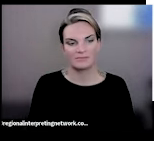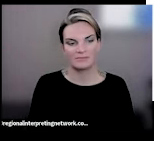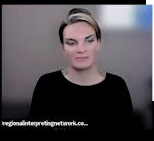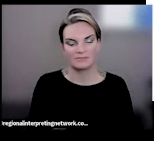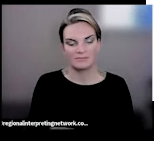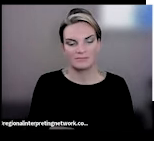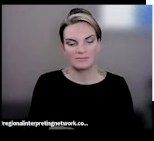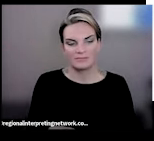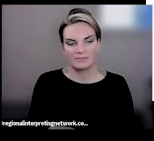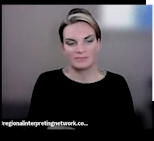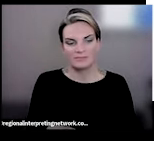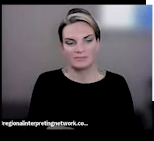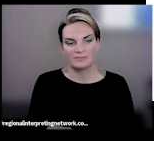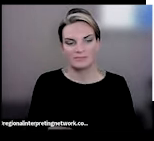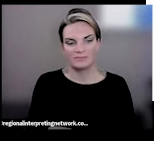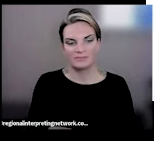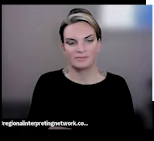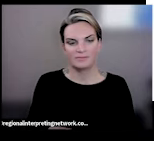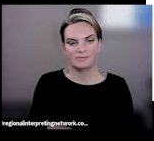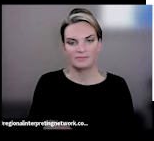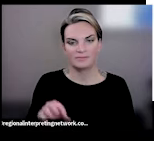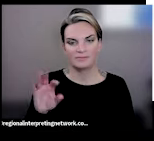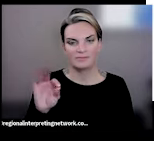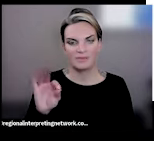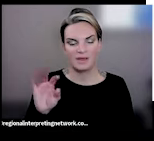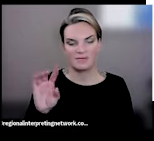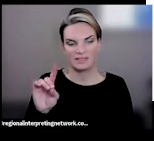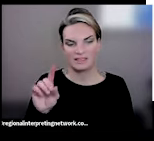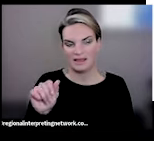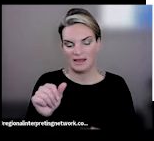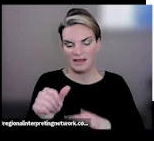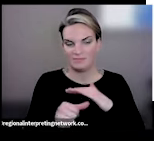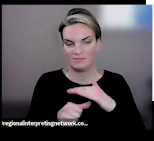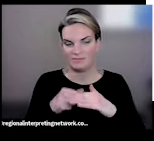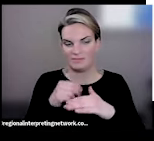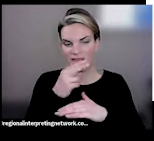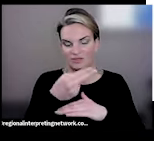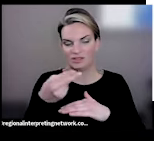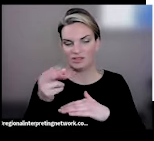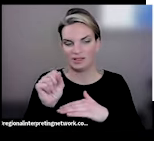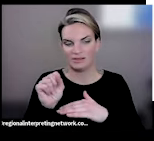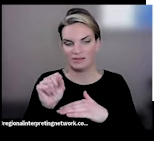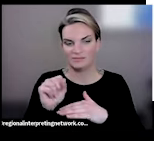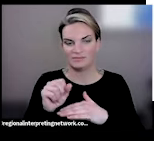earlier, is a one of the departments within HHS, so the Food and Drug Administration as the name